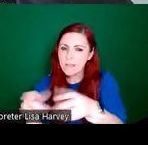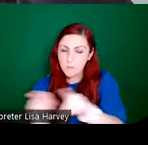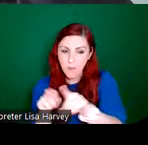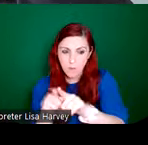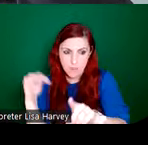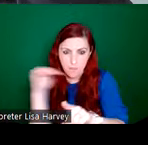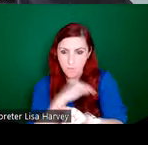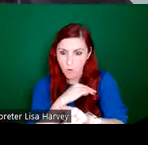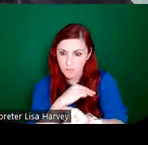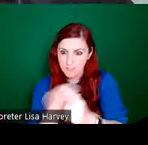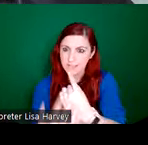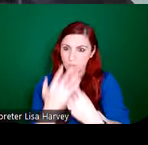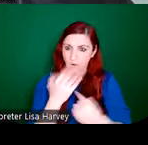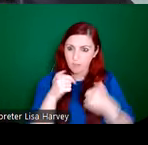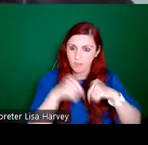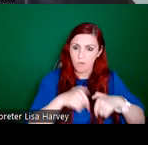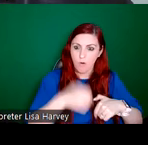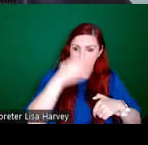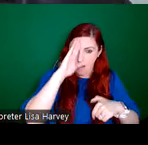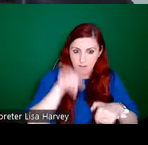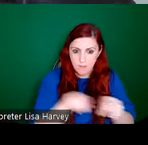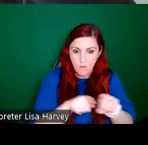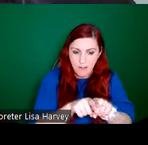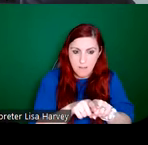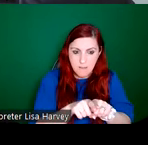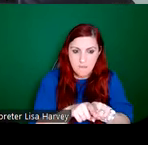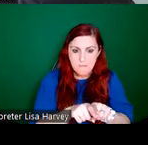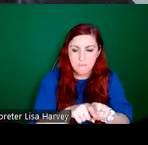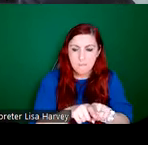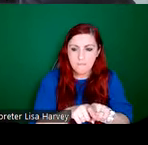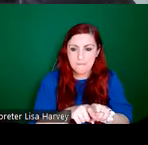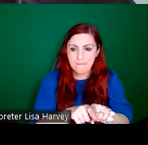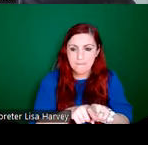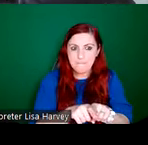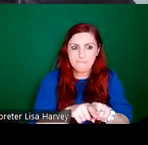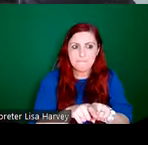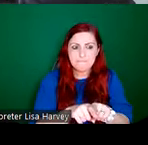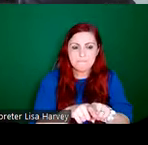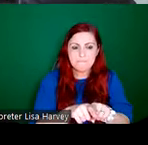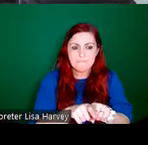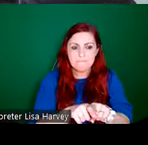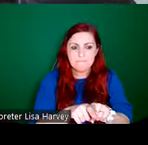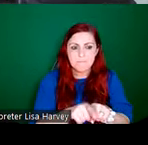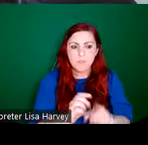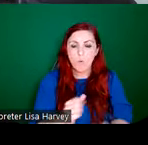inspiration for the studio. Sarah Purser actually initially got in touch with